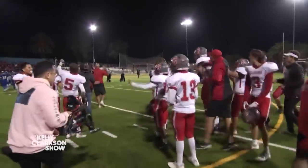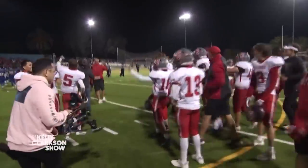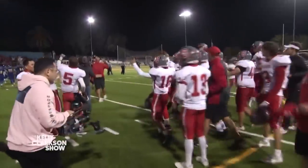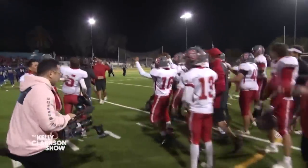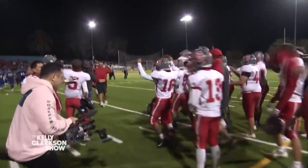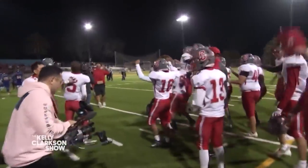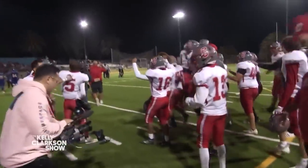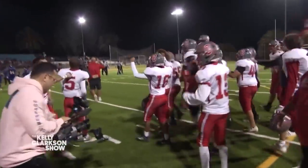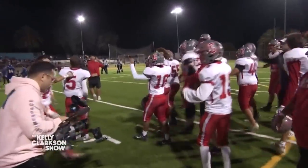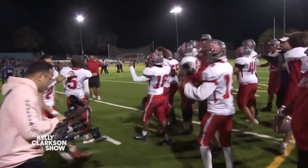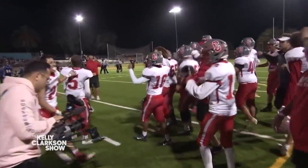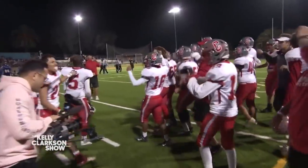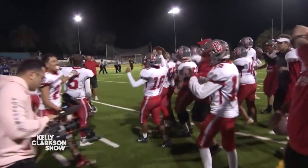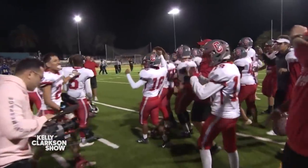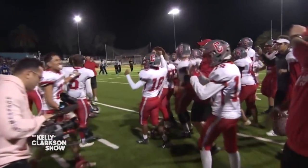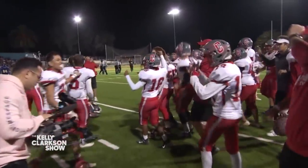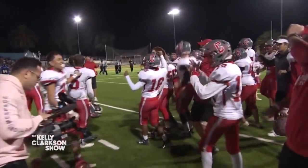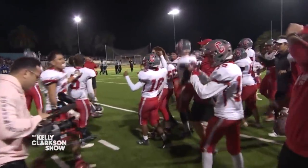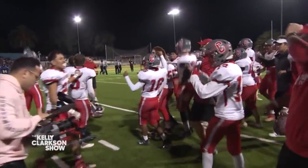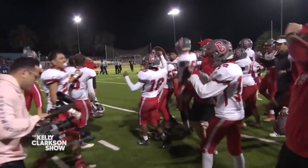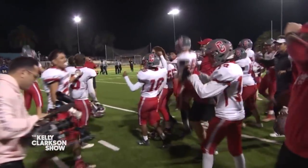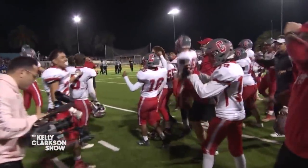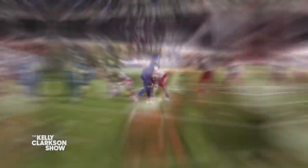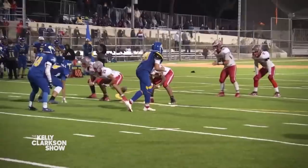These are the Riverside Cubs of the California School for the Deaf.